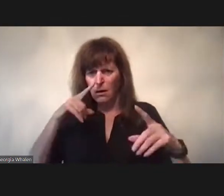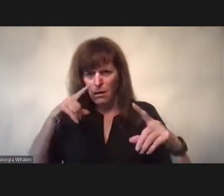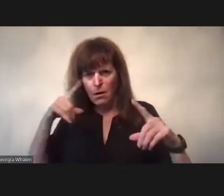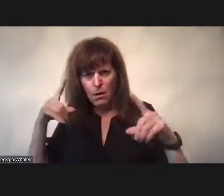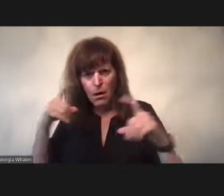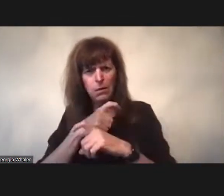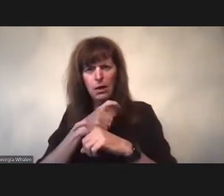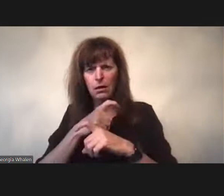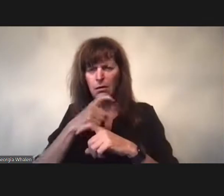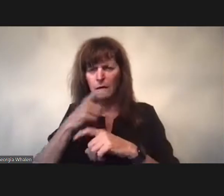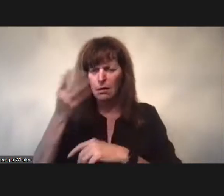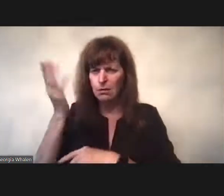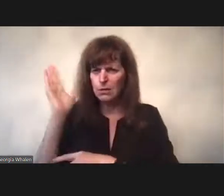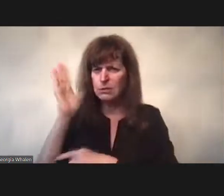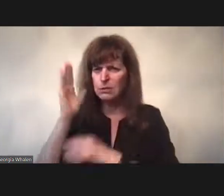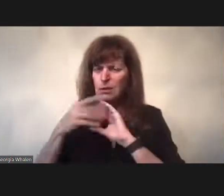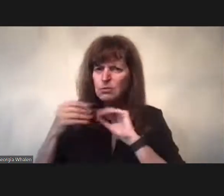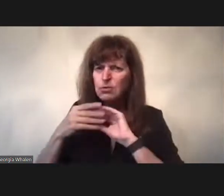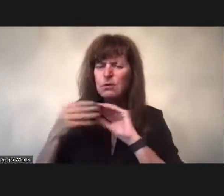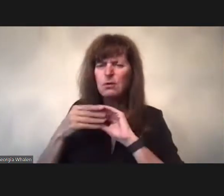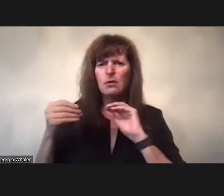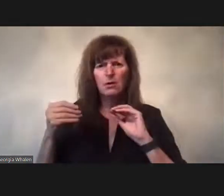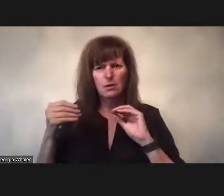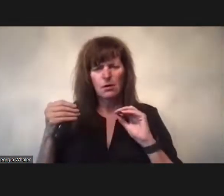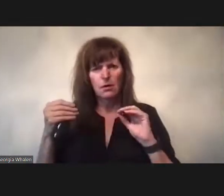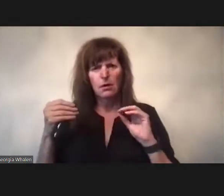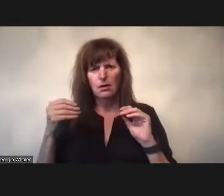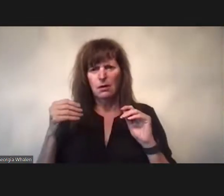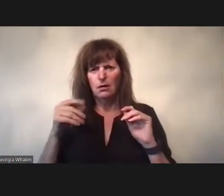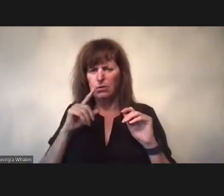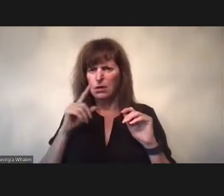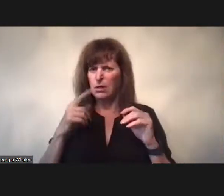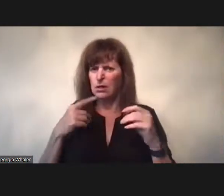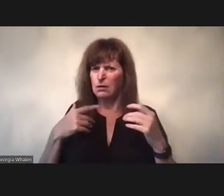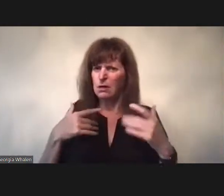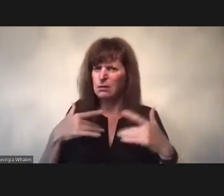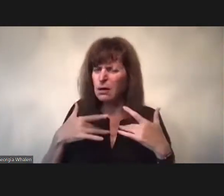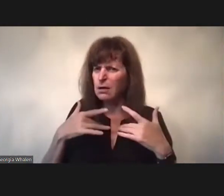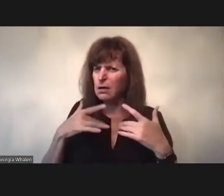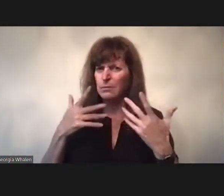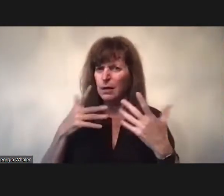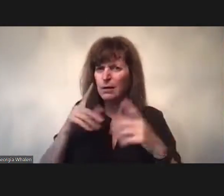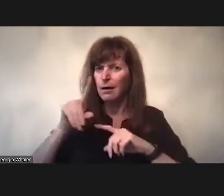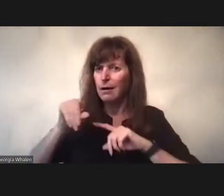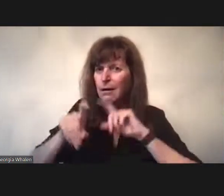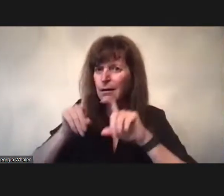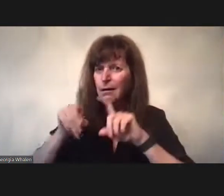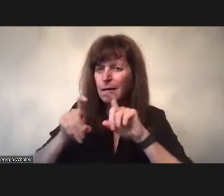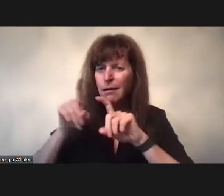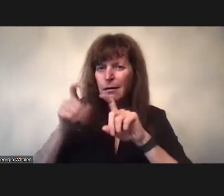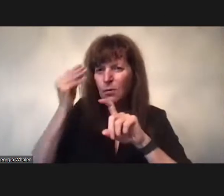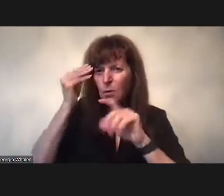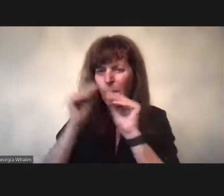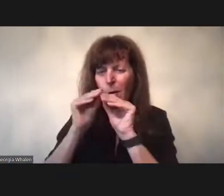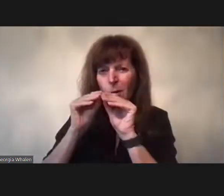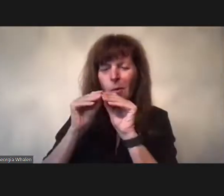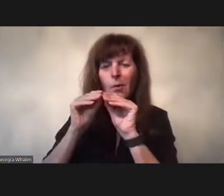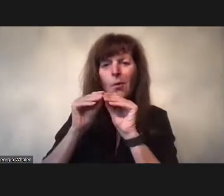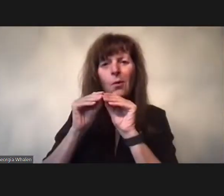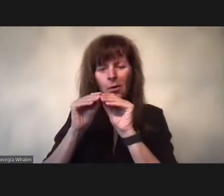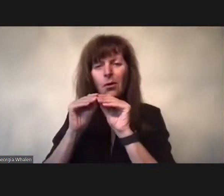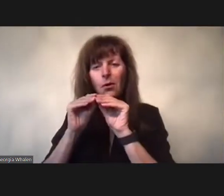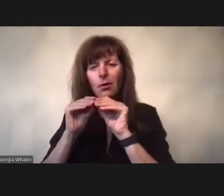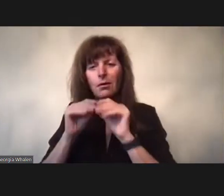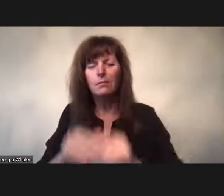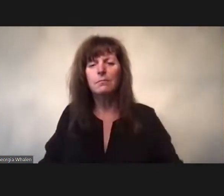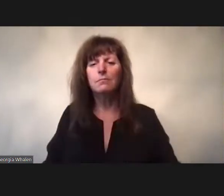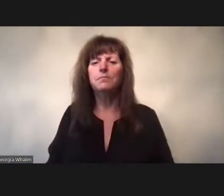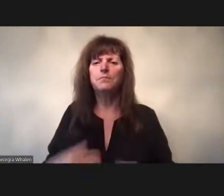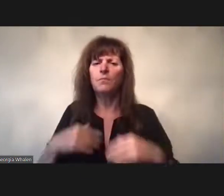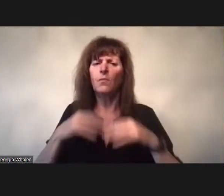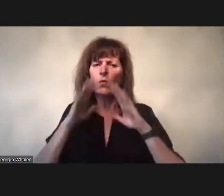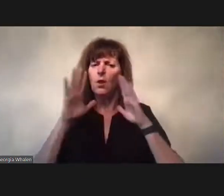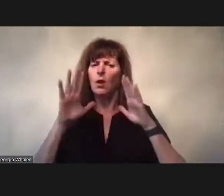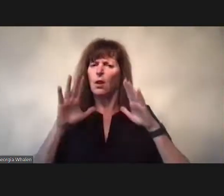Thank you a lot for that.